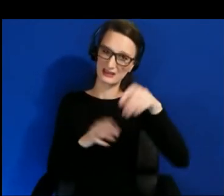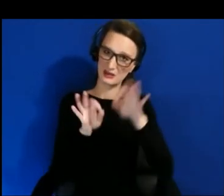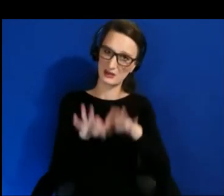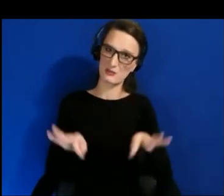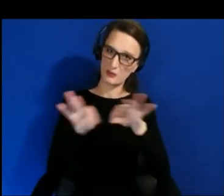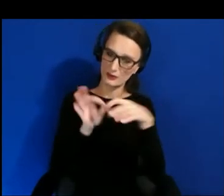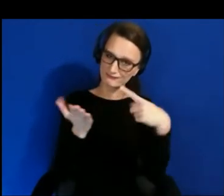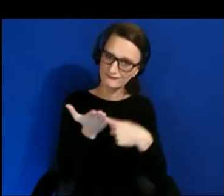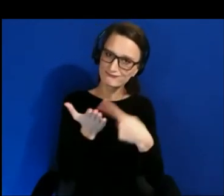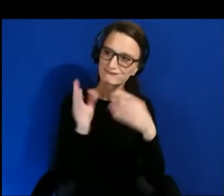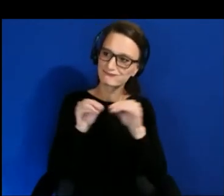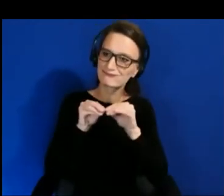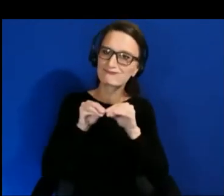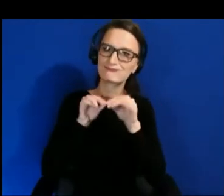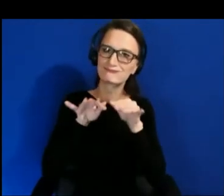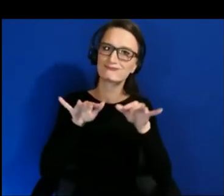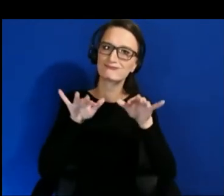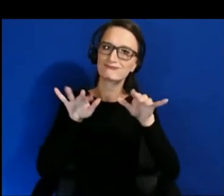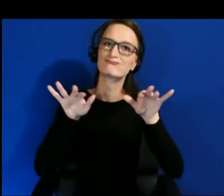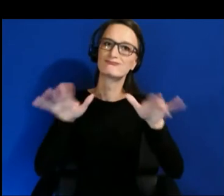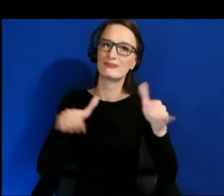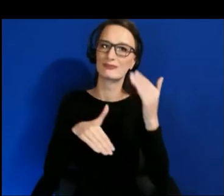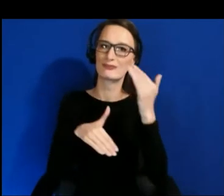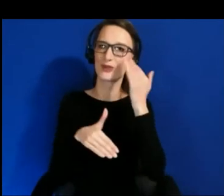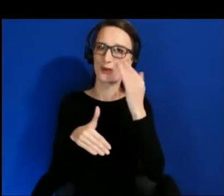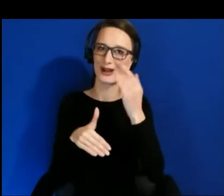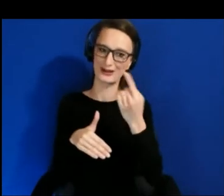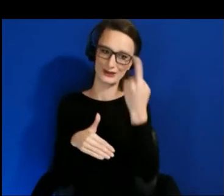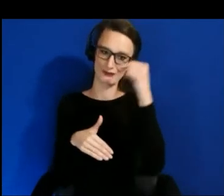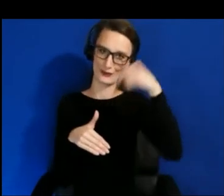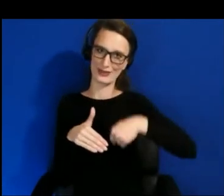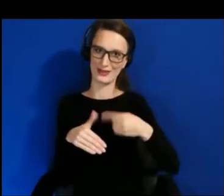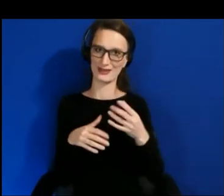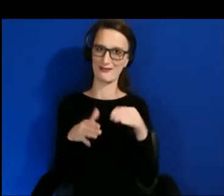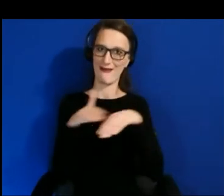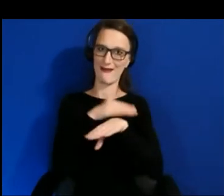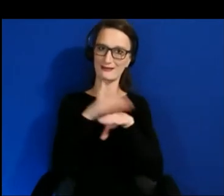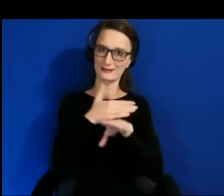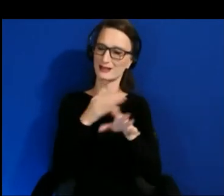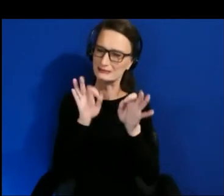the awareness of the importance of this access, then the more that it can take spread and